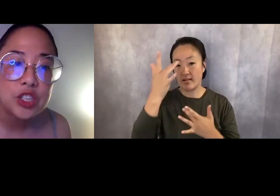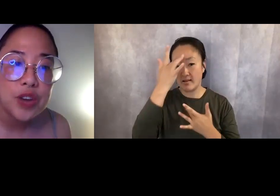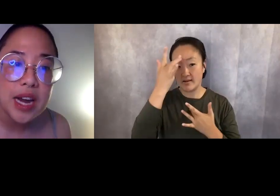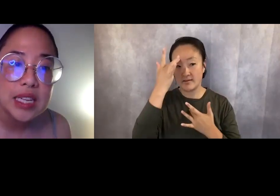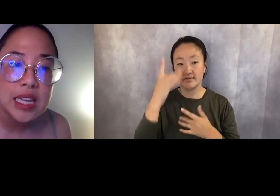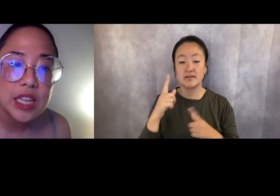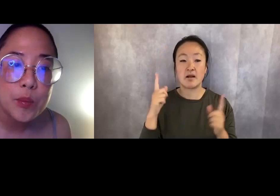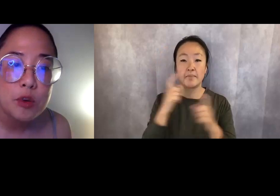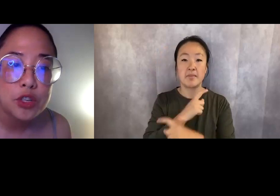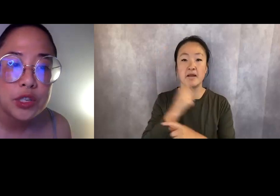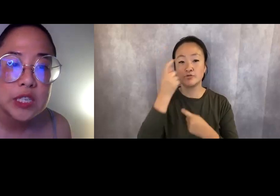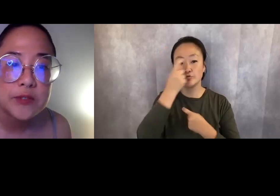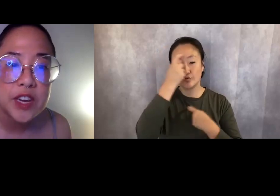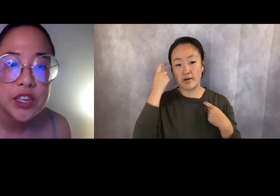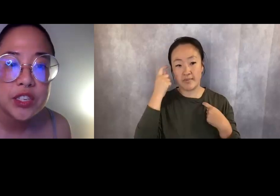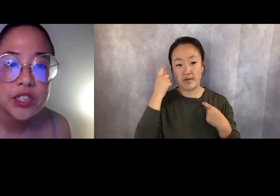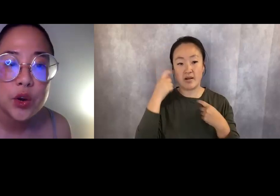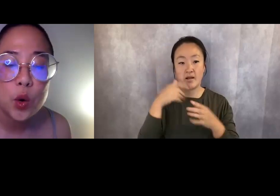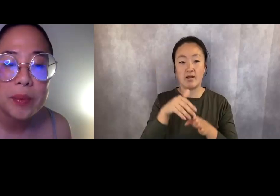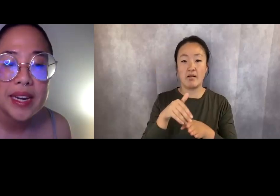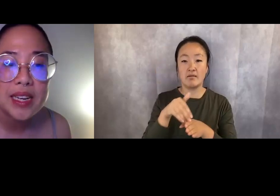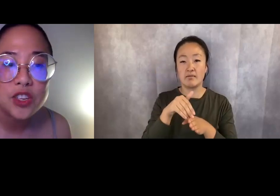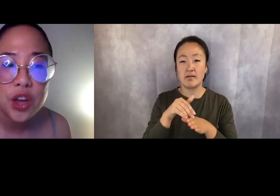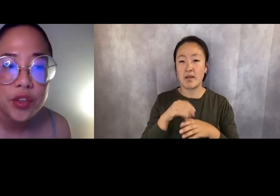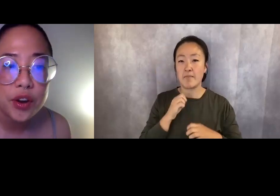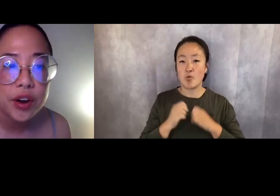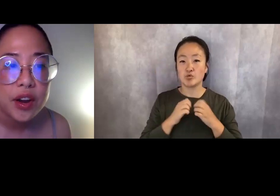and straddling the emotional spheres that orbit each other.